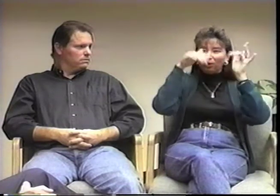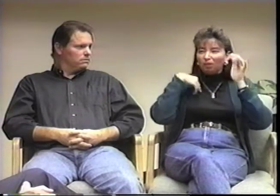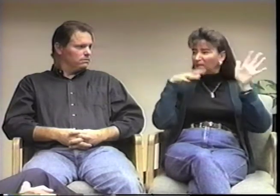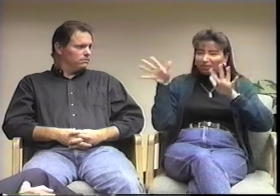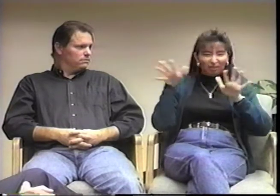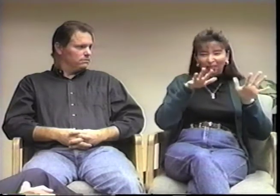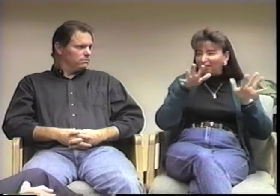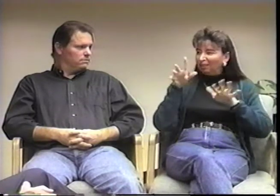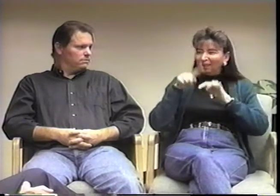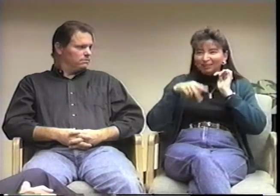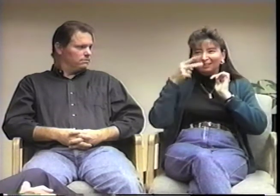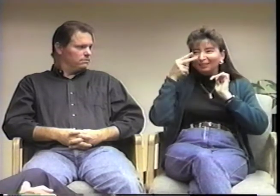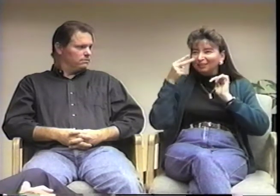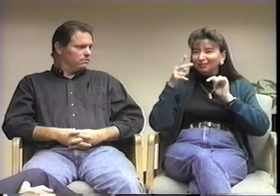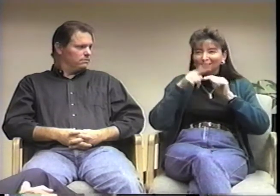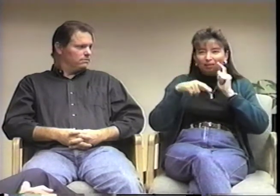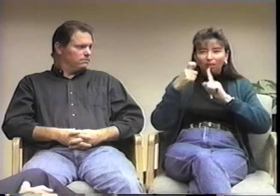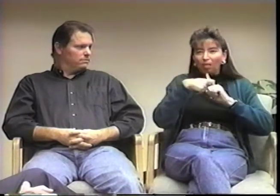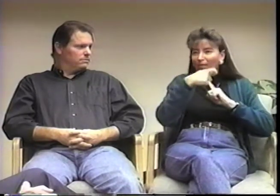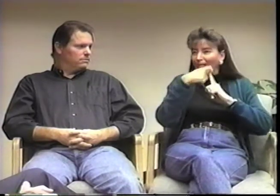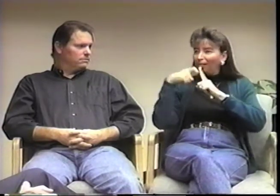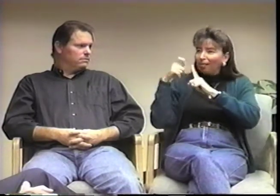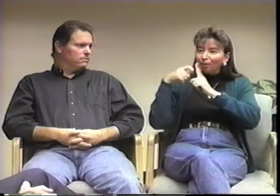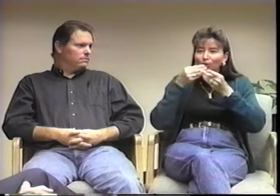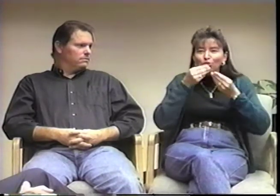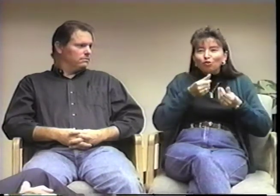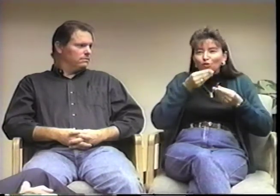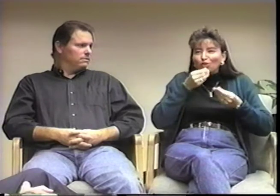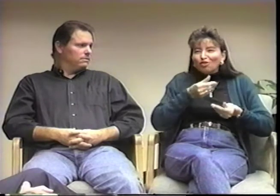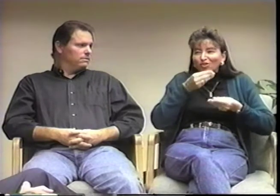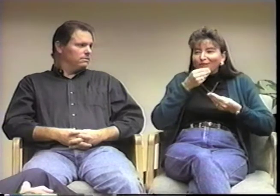They would come up and poke me and I couldn't see who it was, of course.